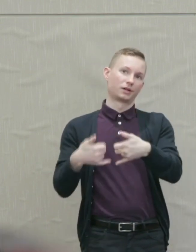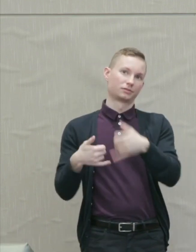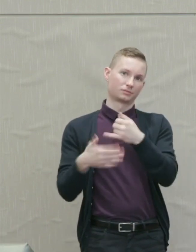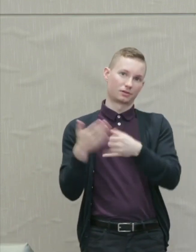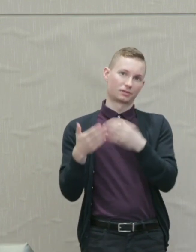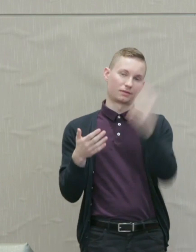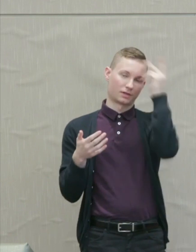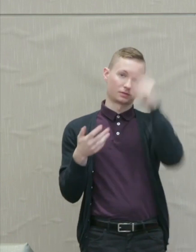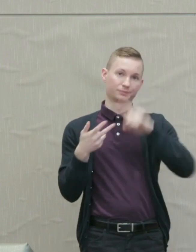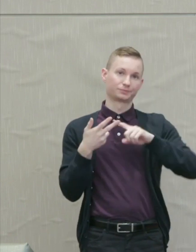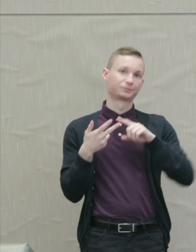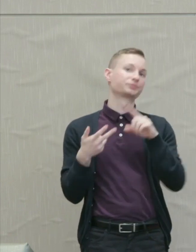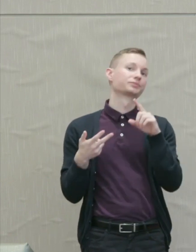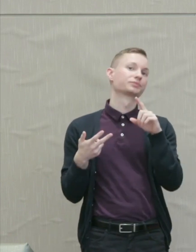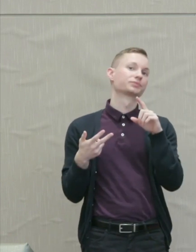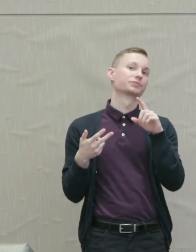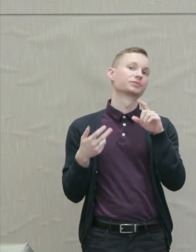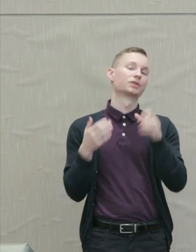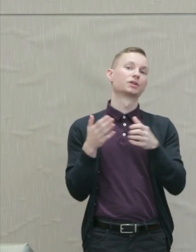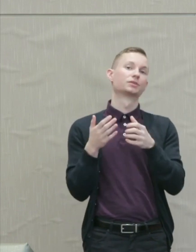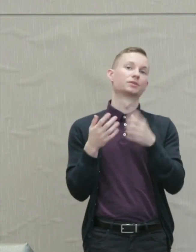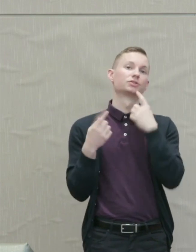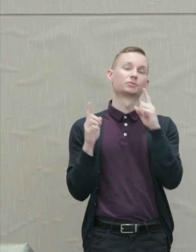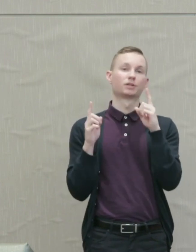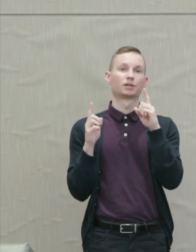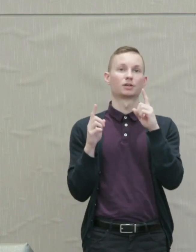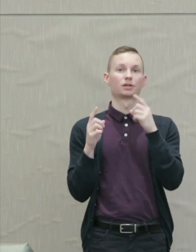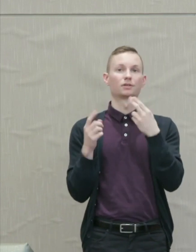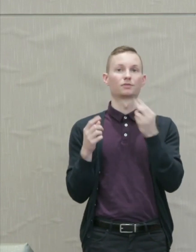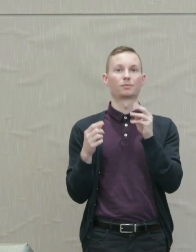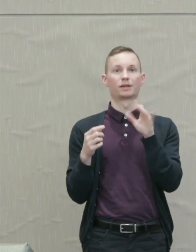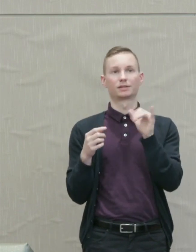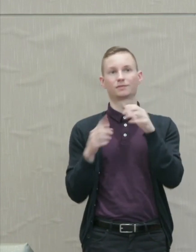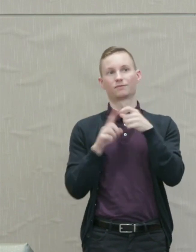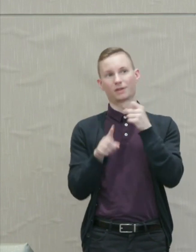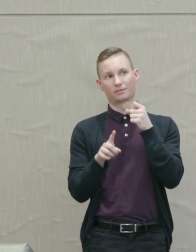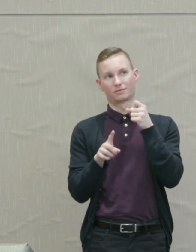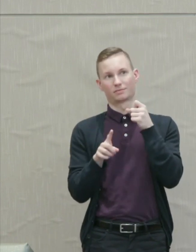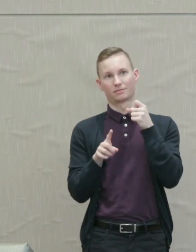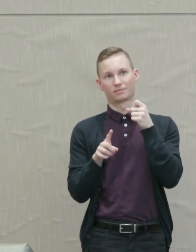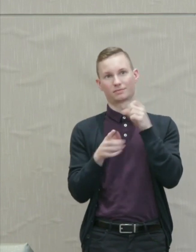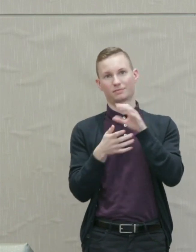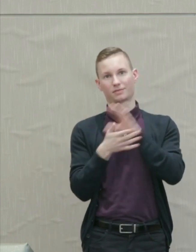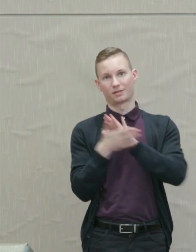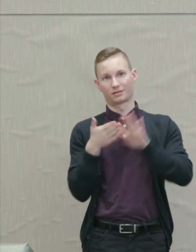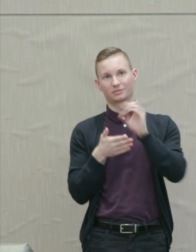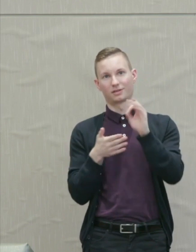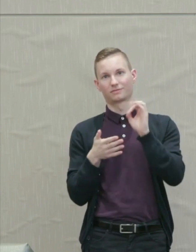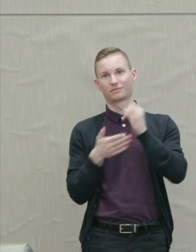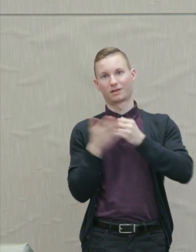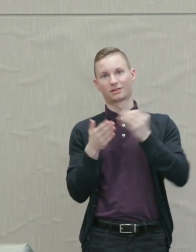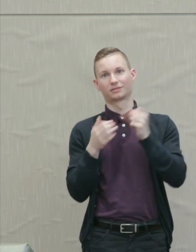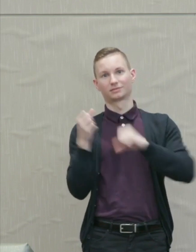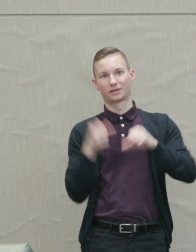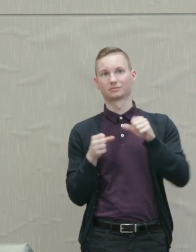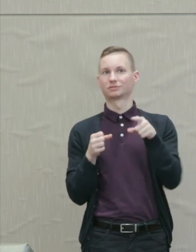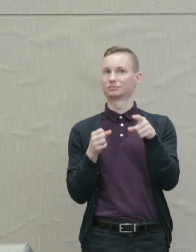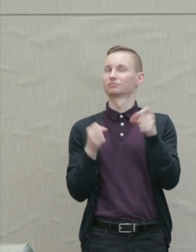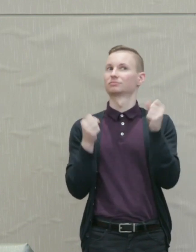Prize for the achievement in the humanities from the American Academy of Arts and Sciences. She's the author of many, many books as well.